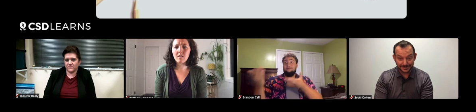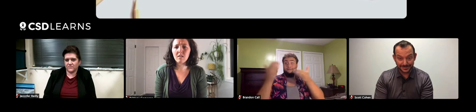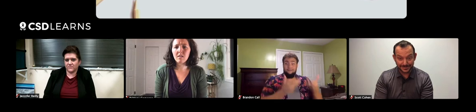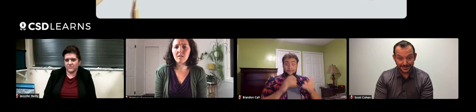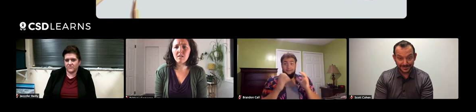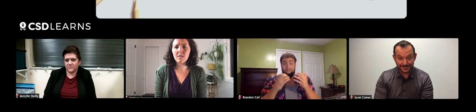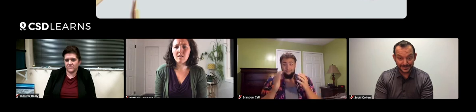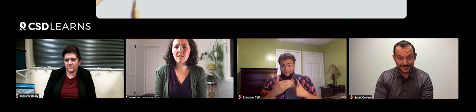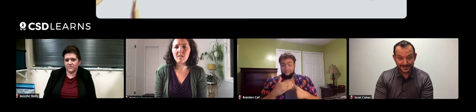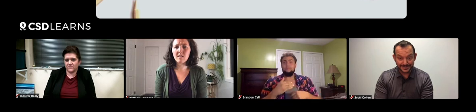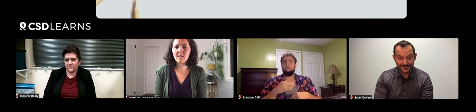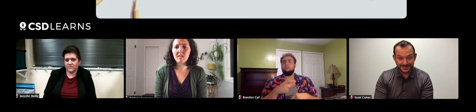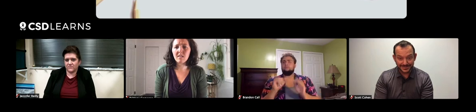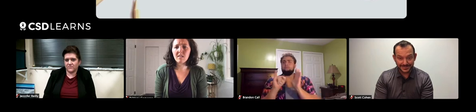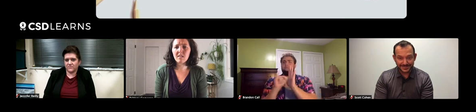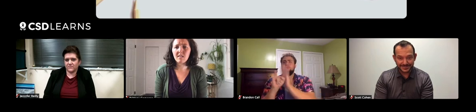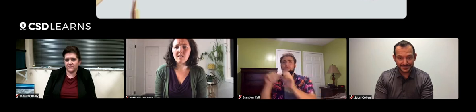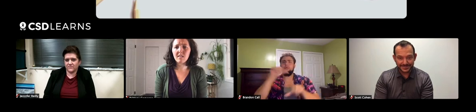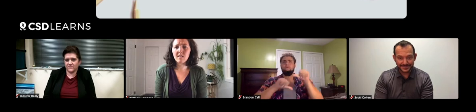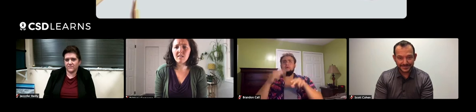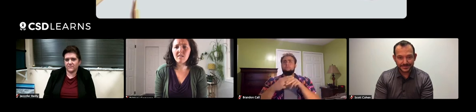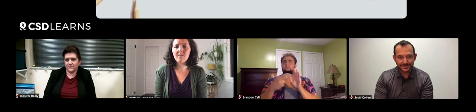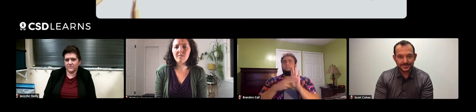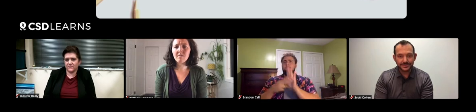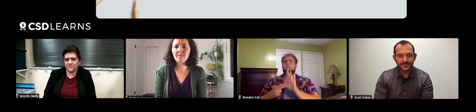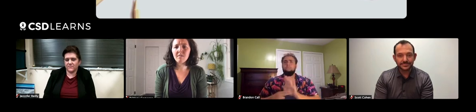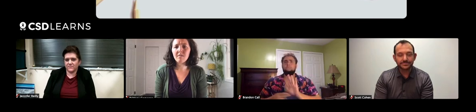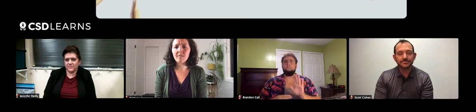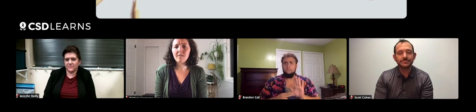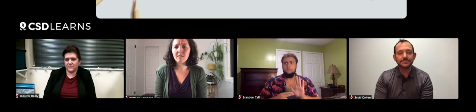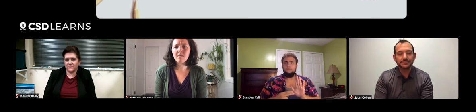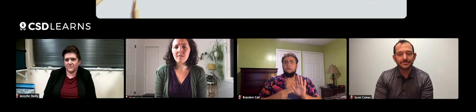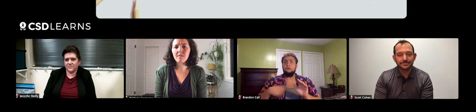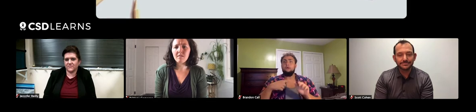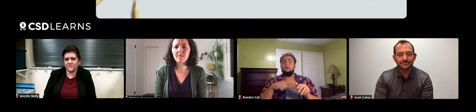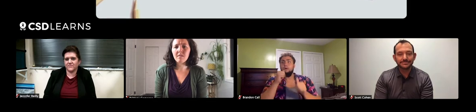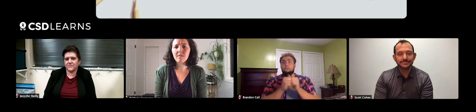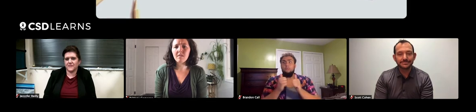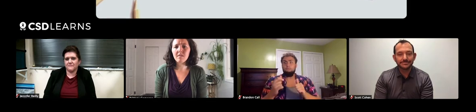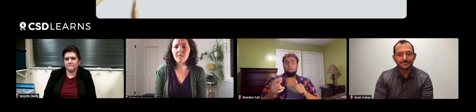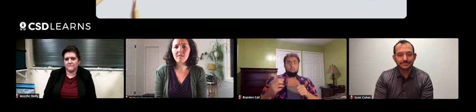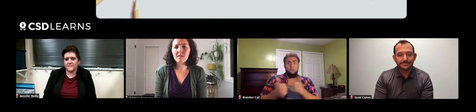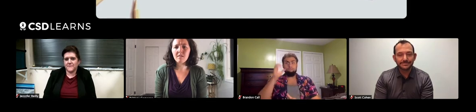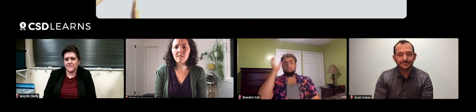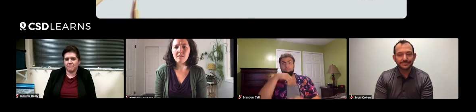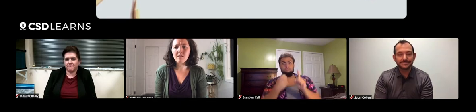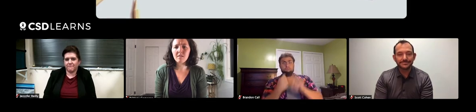They bring them in and then I have them identify the bugs by their scientific name. The one with the strangest name